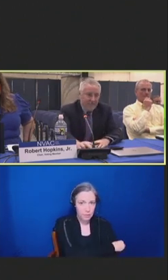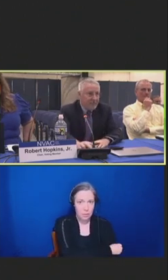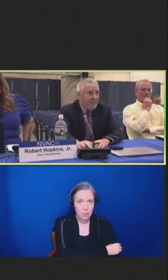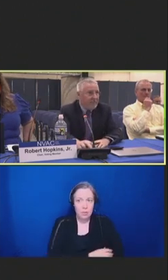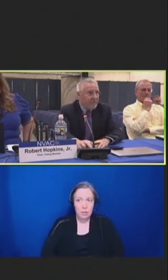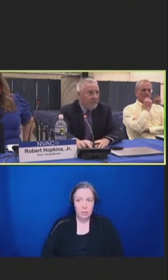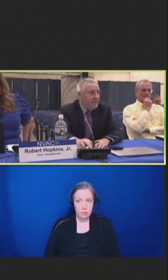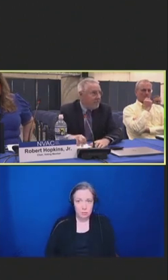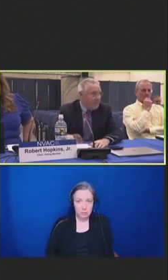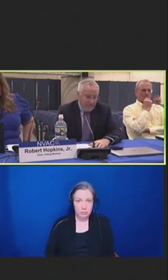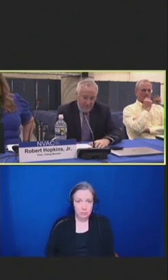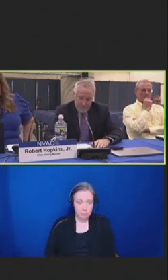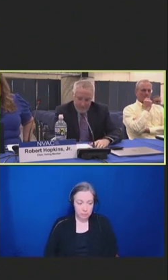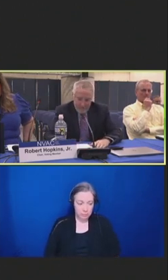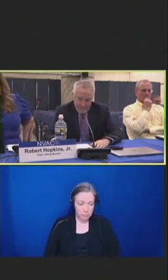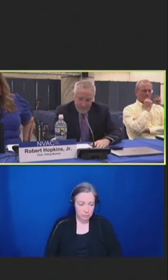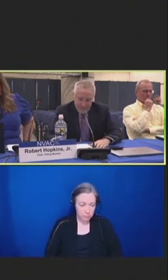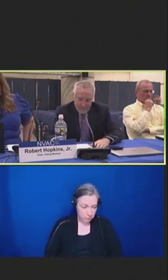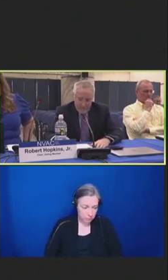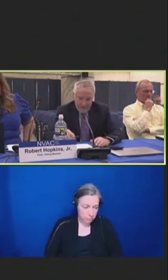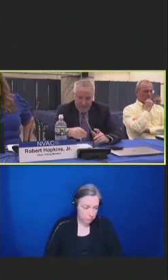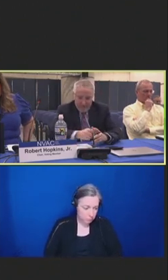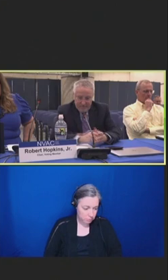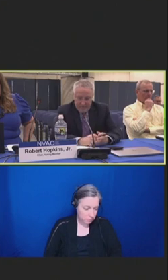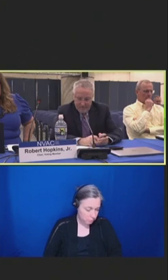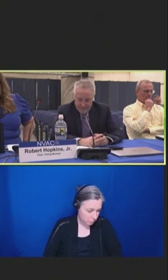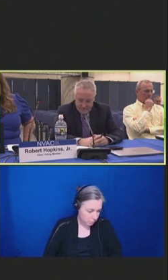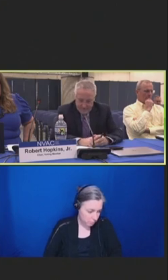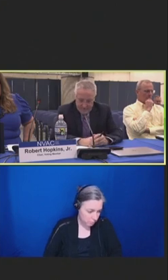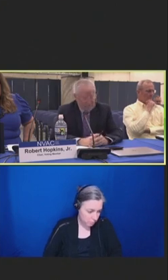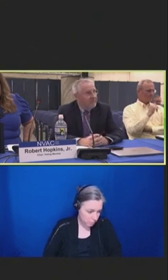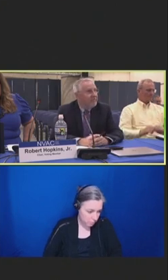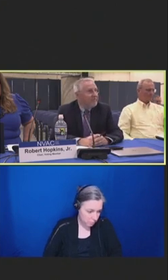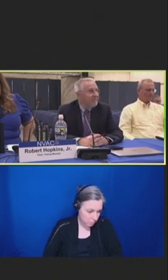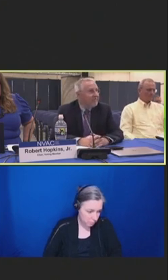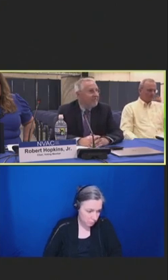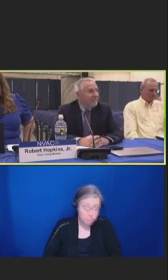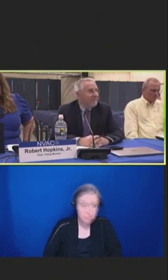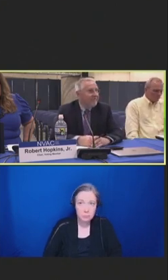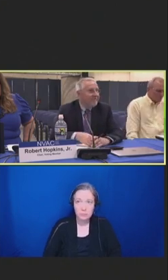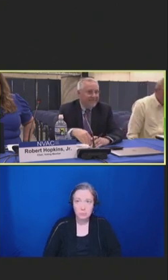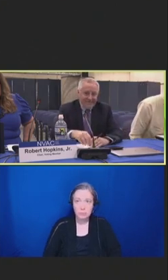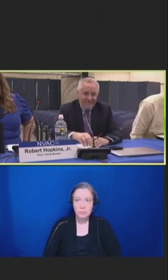Kristina Martin: Hi, everybody.